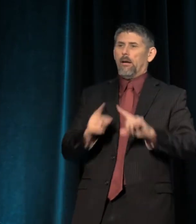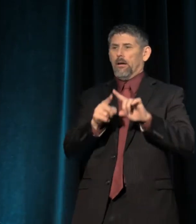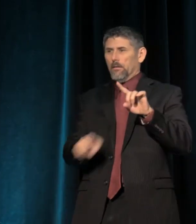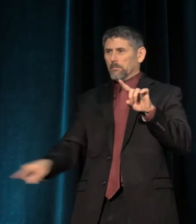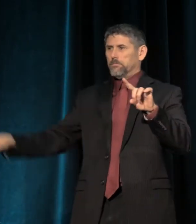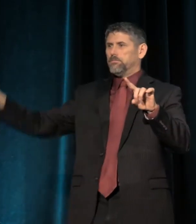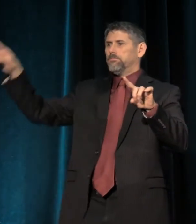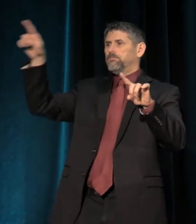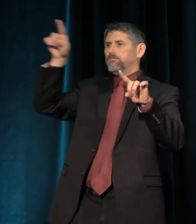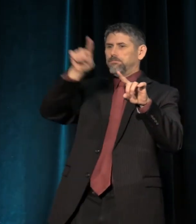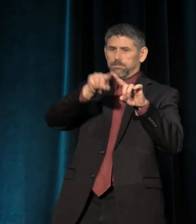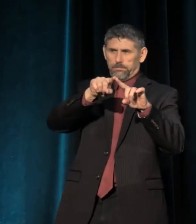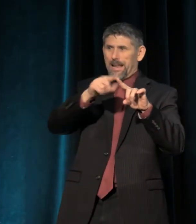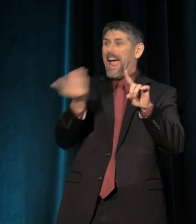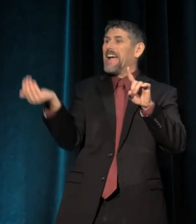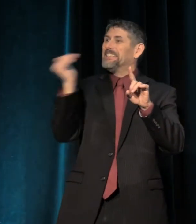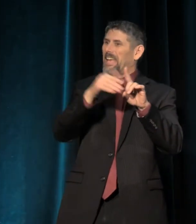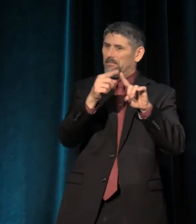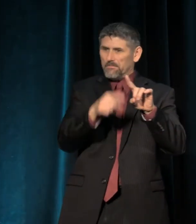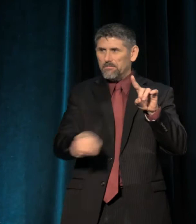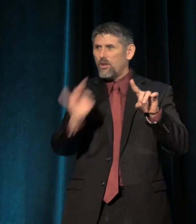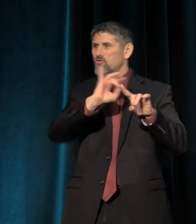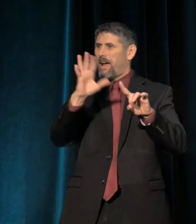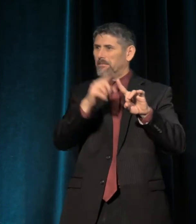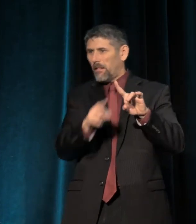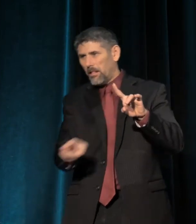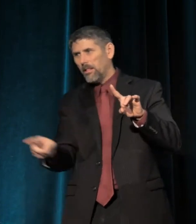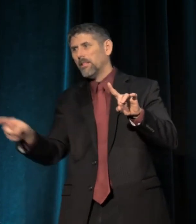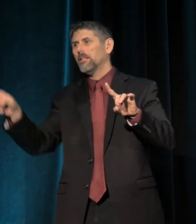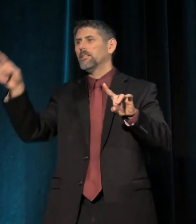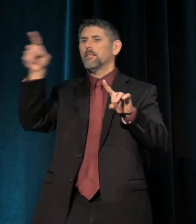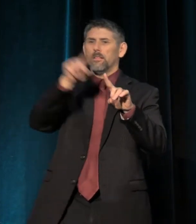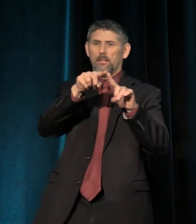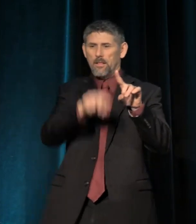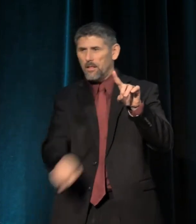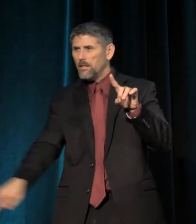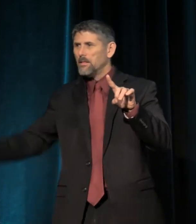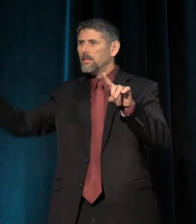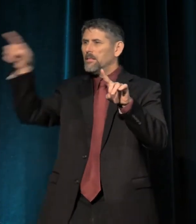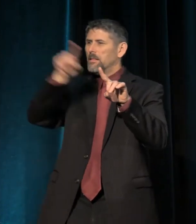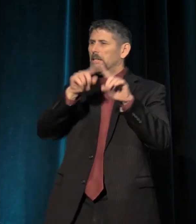And then we've fall into another crisis. And the question is, how do we escape?